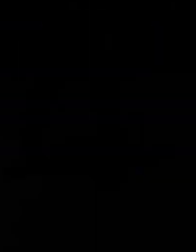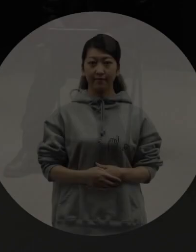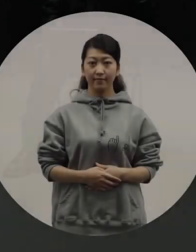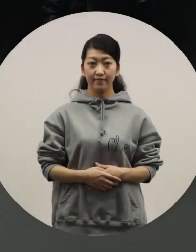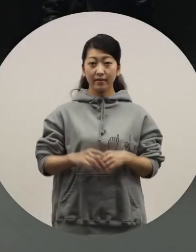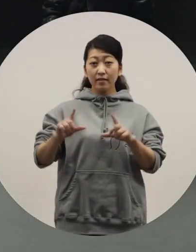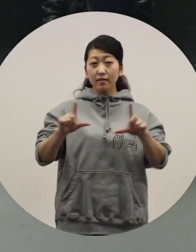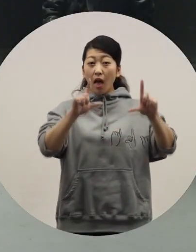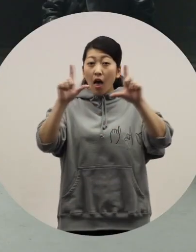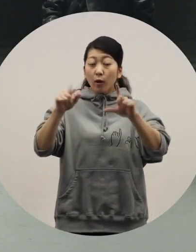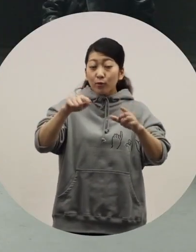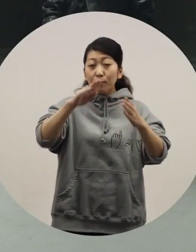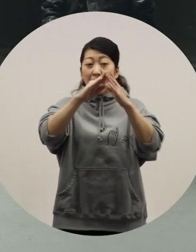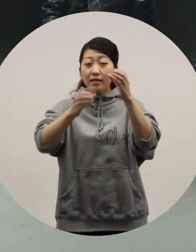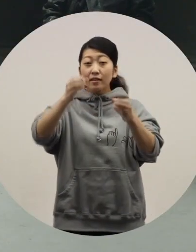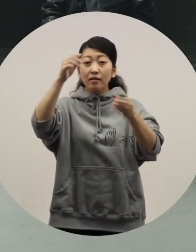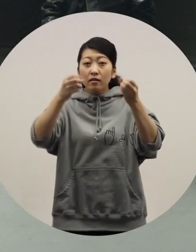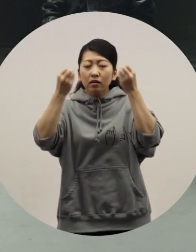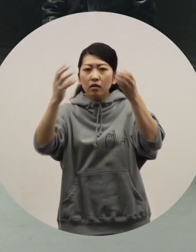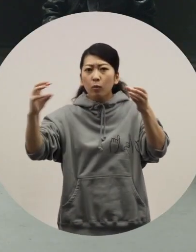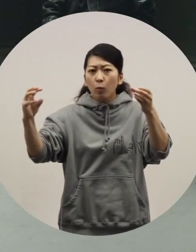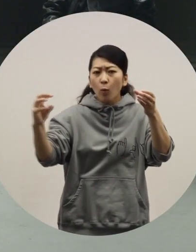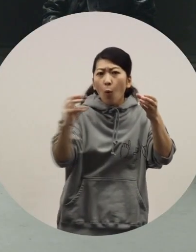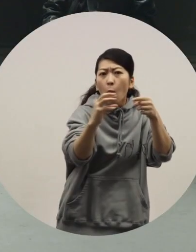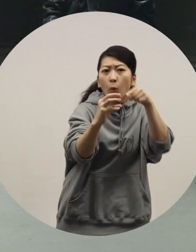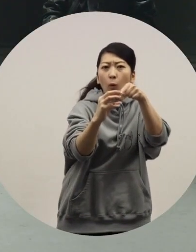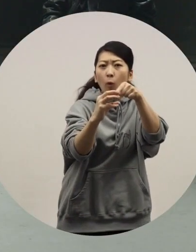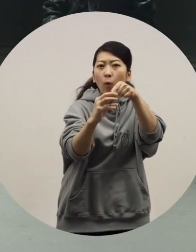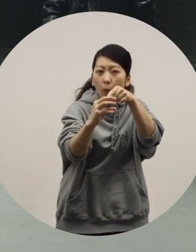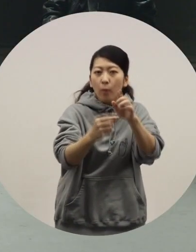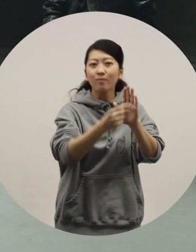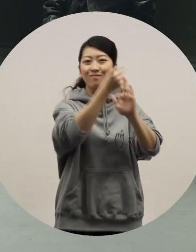[Ochiai] I will talk about how short-distance personal mobility is revolutionizing lives and urban environments.